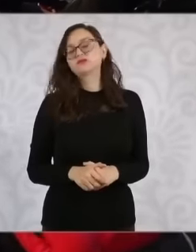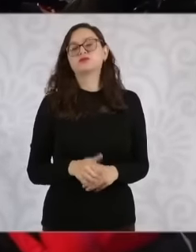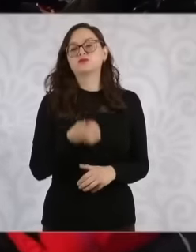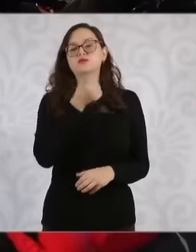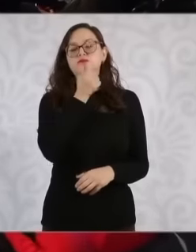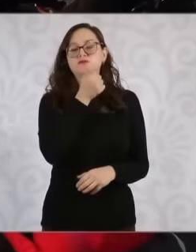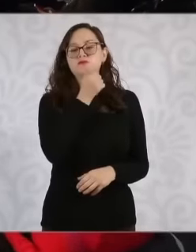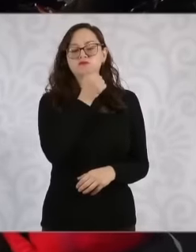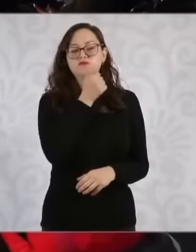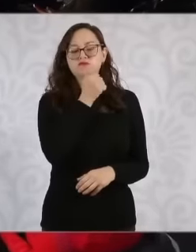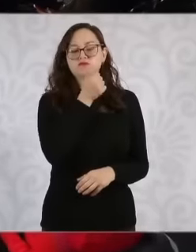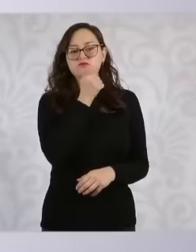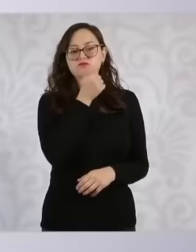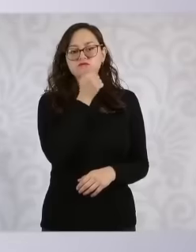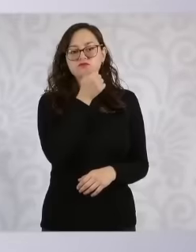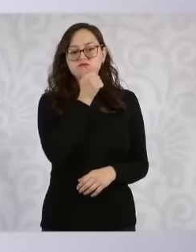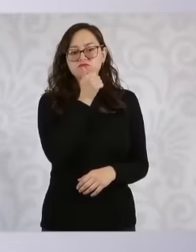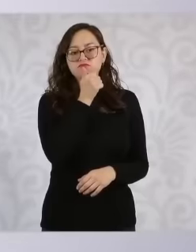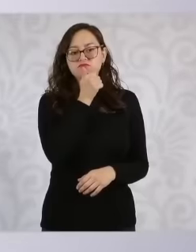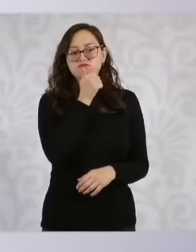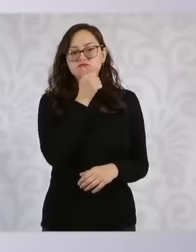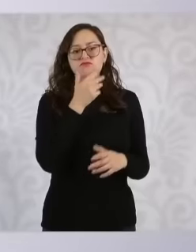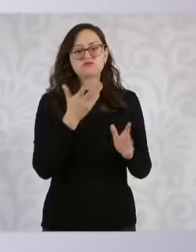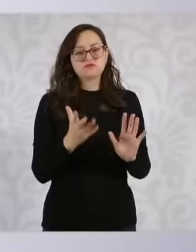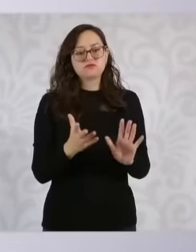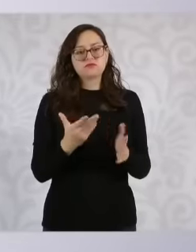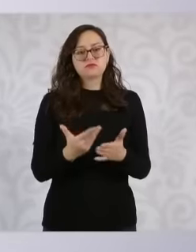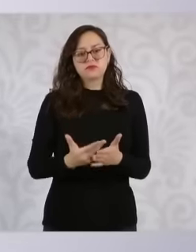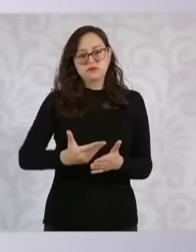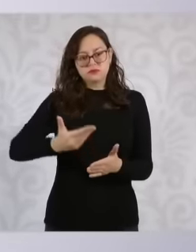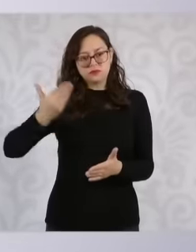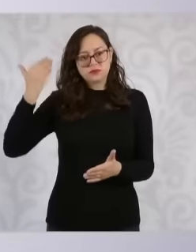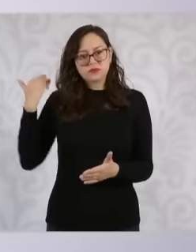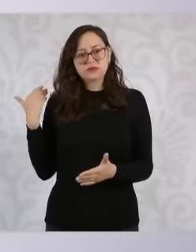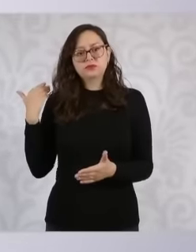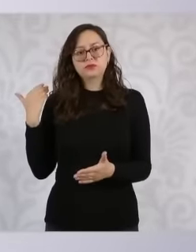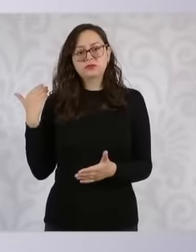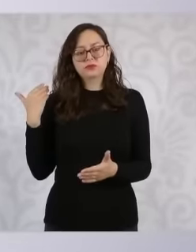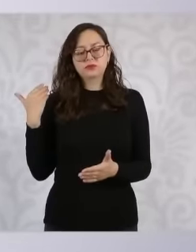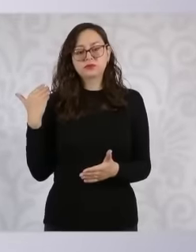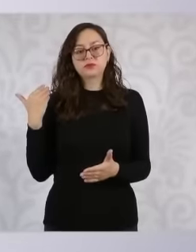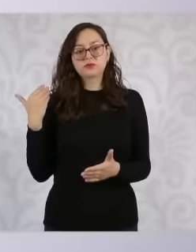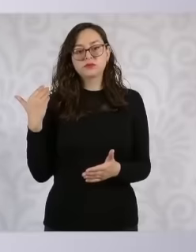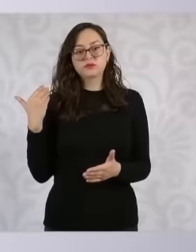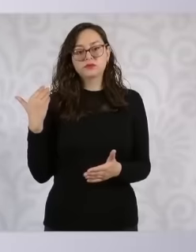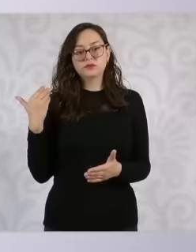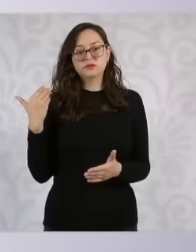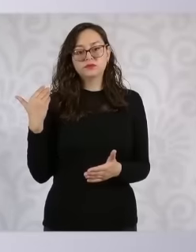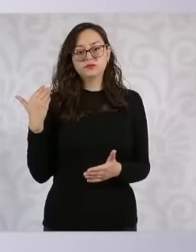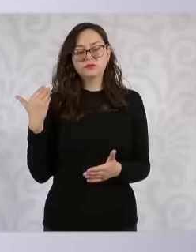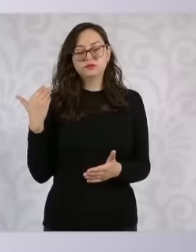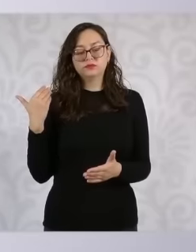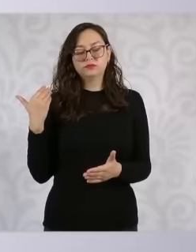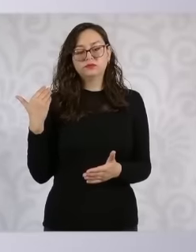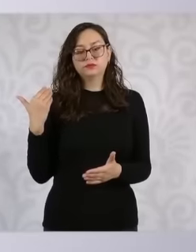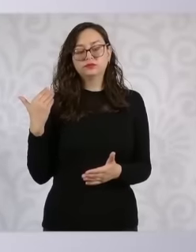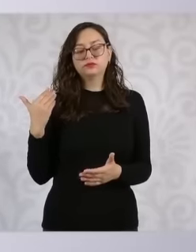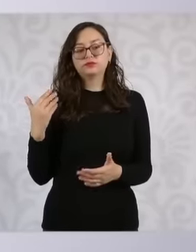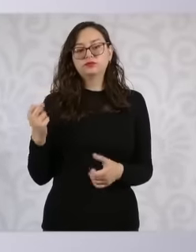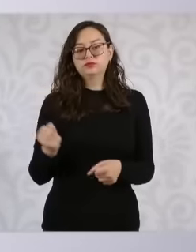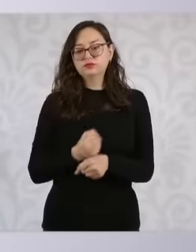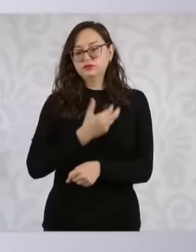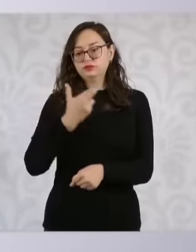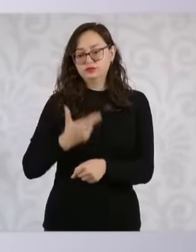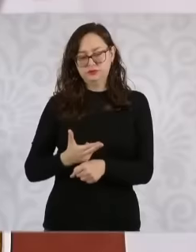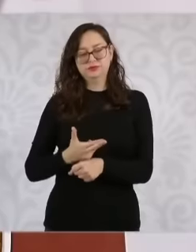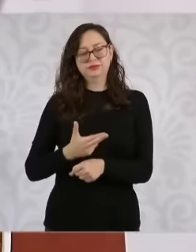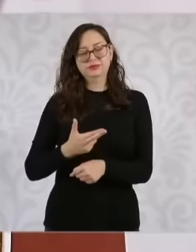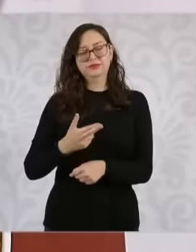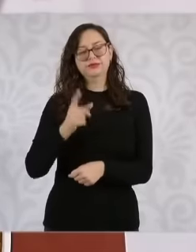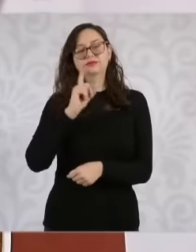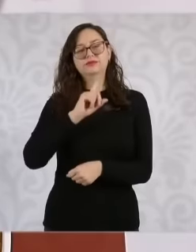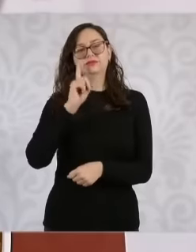formally informed that there had been talks at the time with the mayor's secretary, it had even been discussed